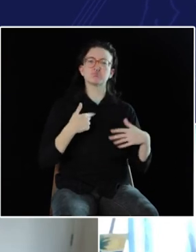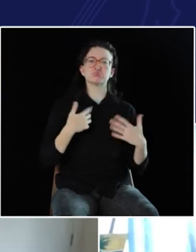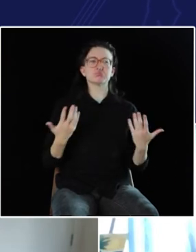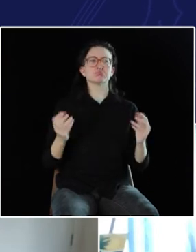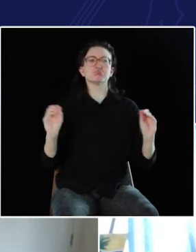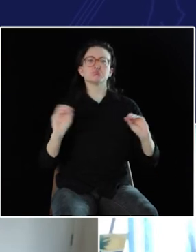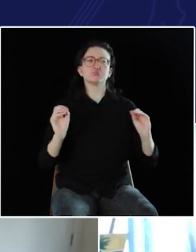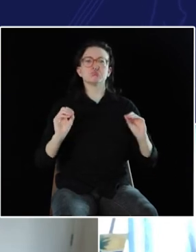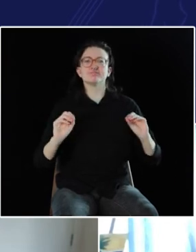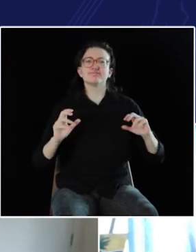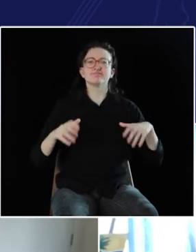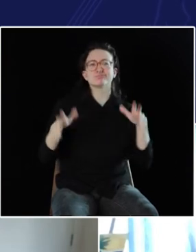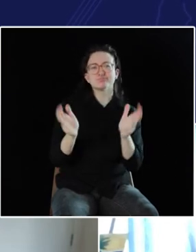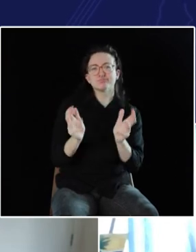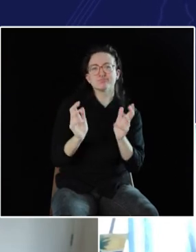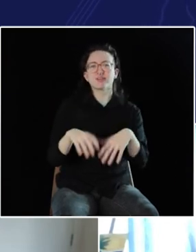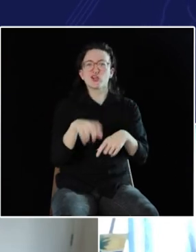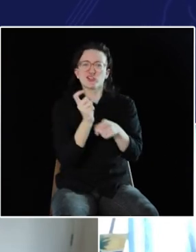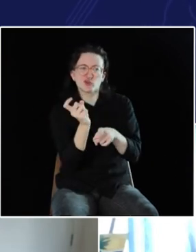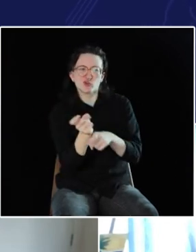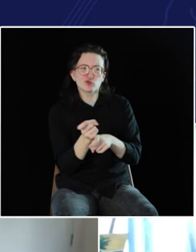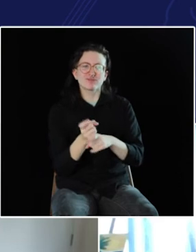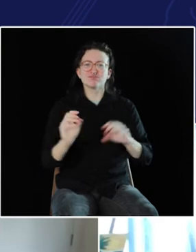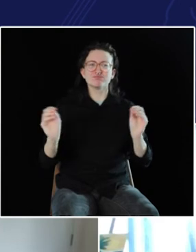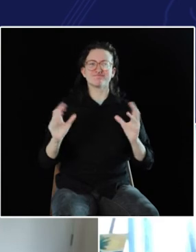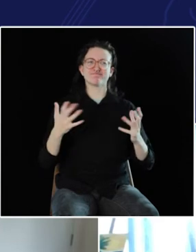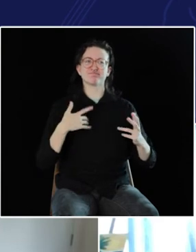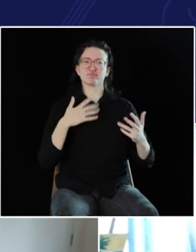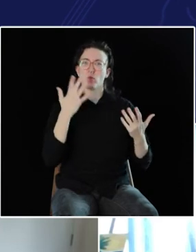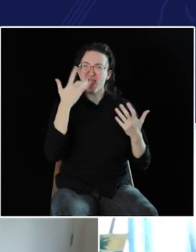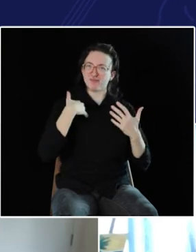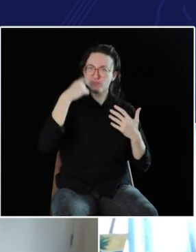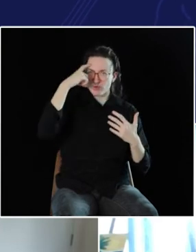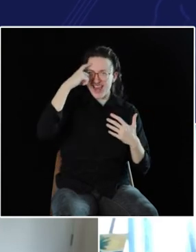and I didn't really... have that much casual, uh, conversation. I didn't make that many jokes or something,